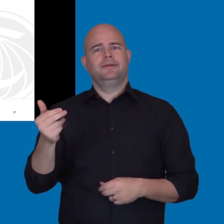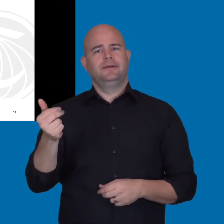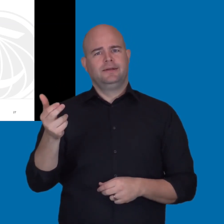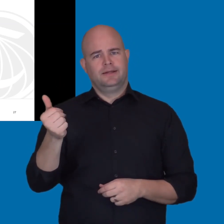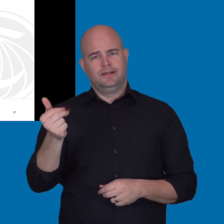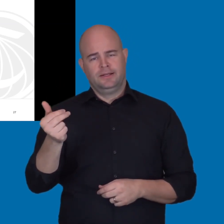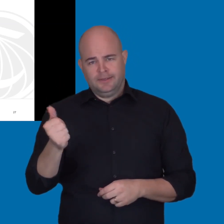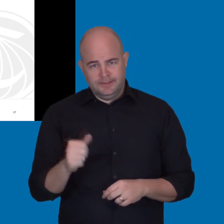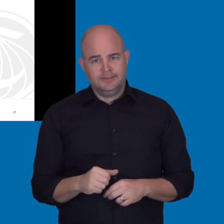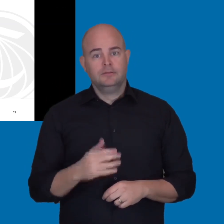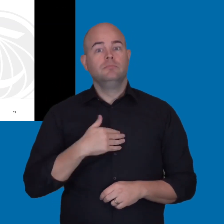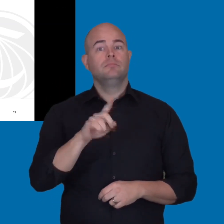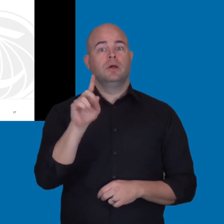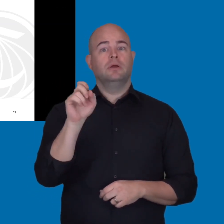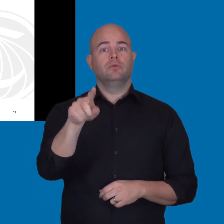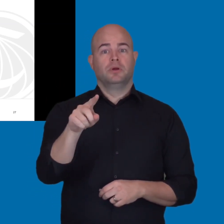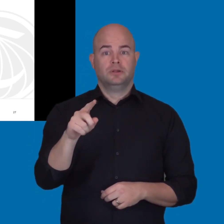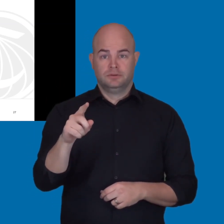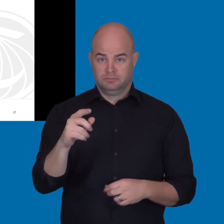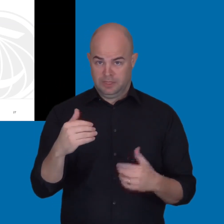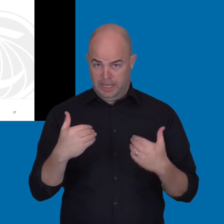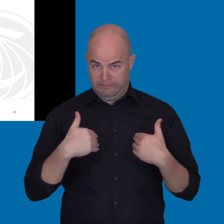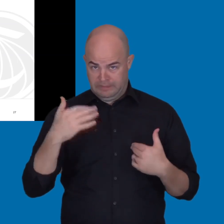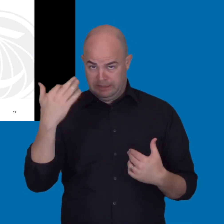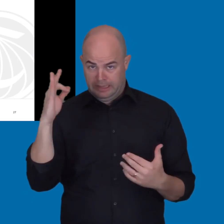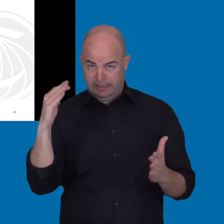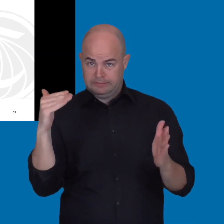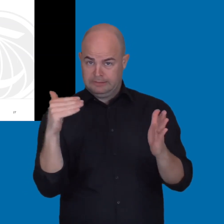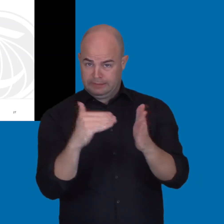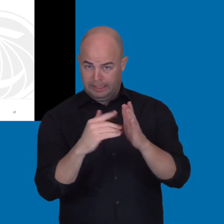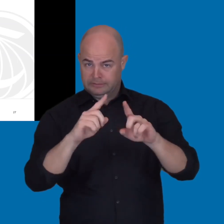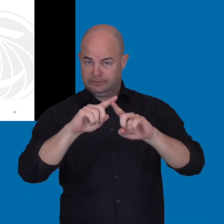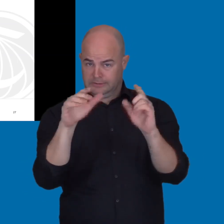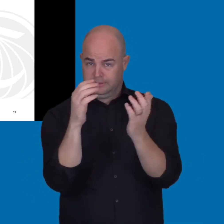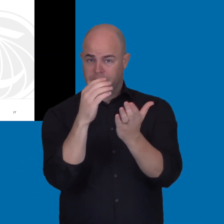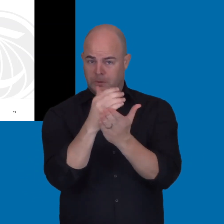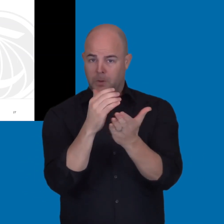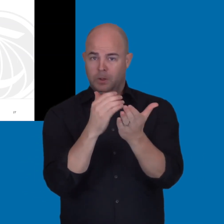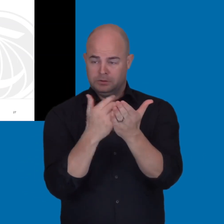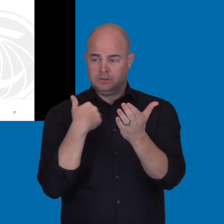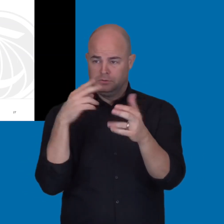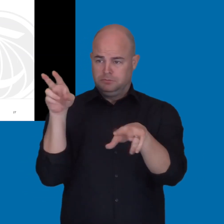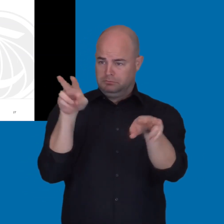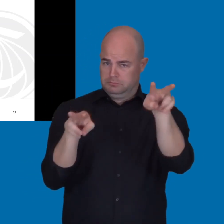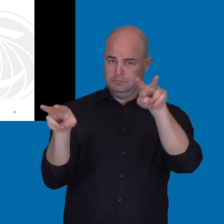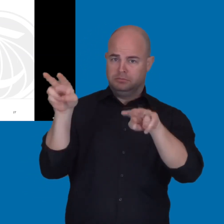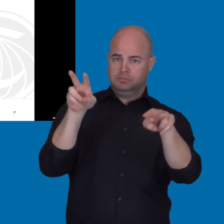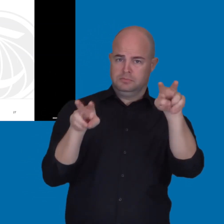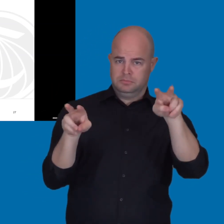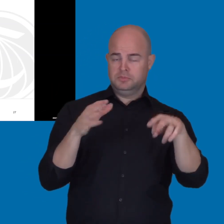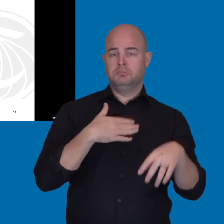My question is, how do we of the 19,000 different courses